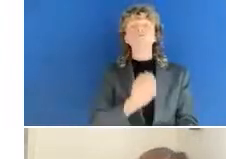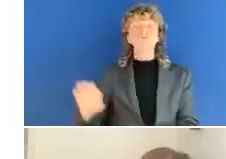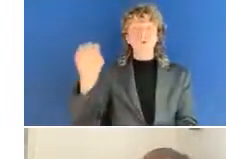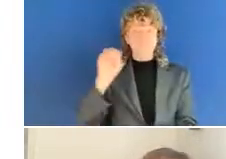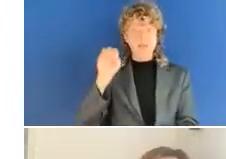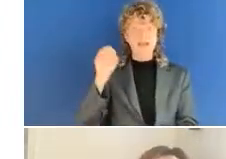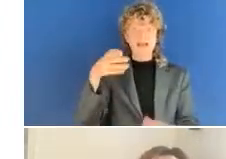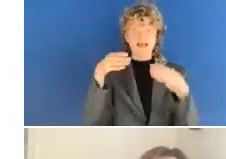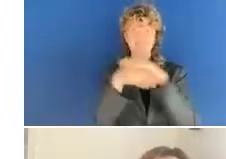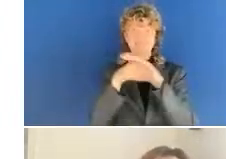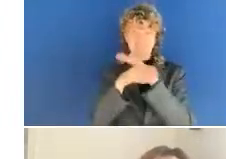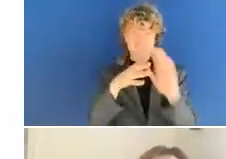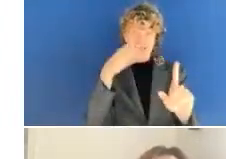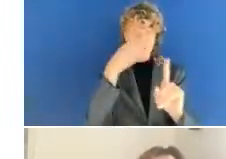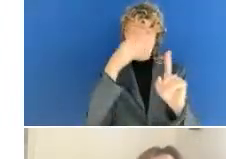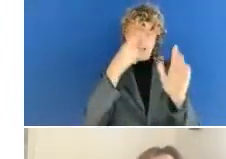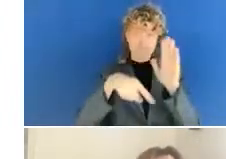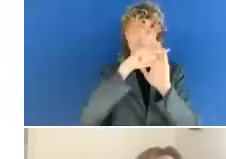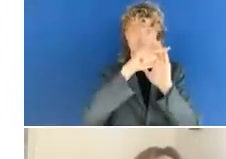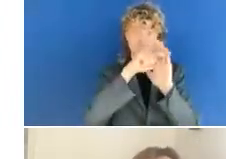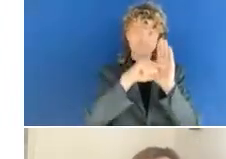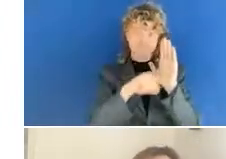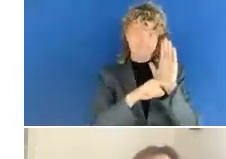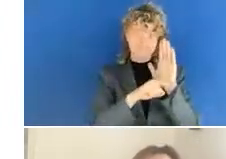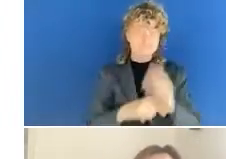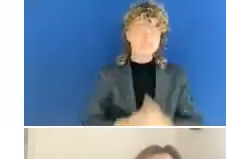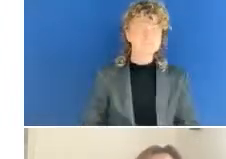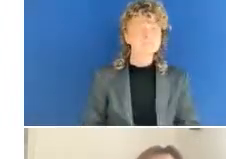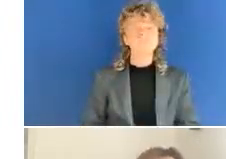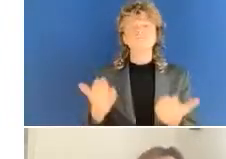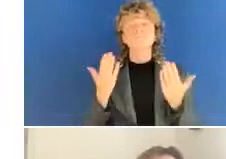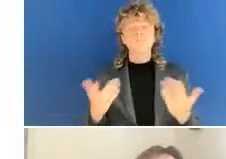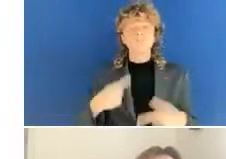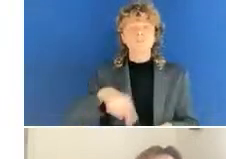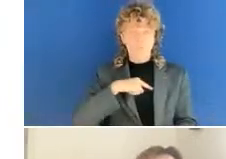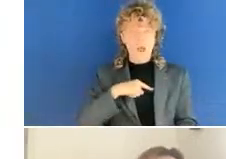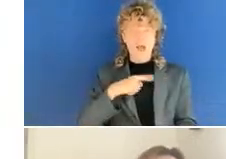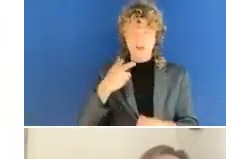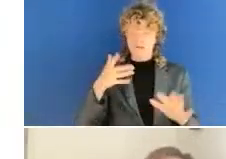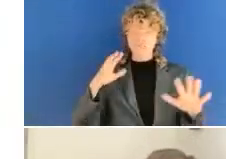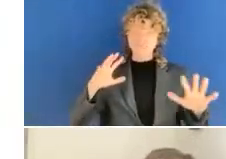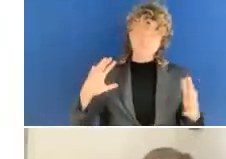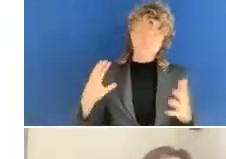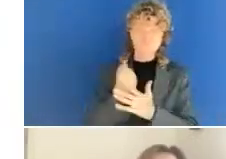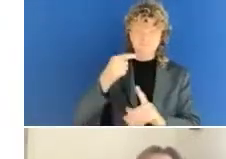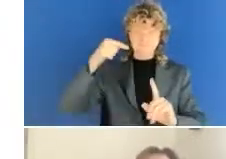So today, we are going to use the Web Accessibility Directive anniversary to discuss the state-of-the-art